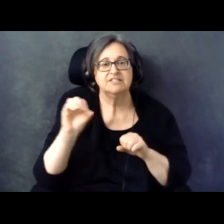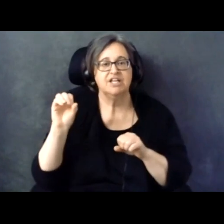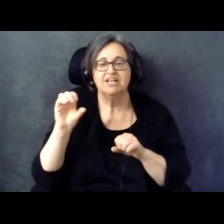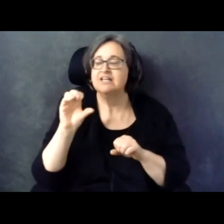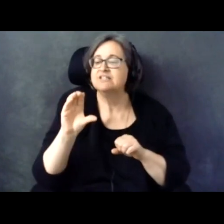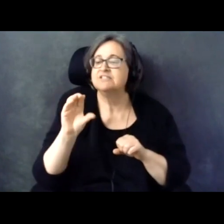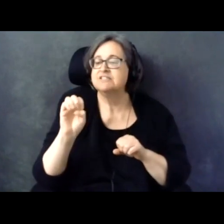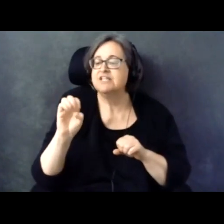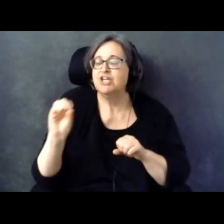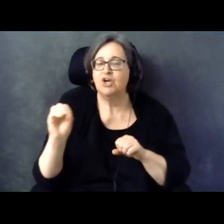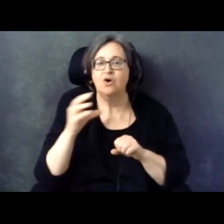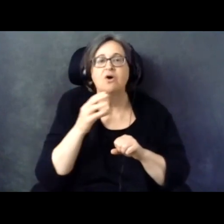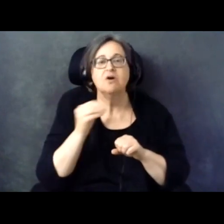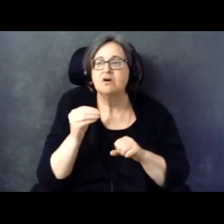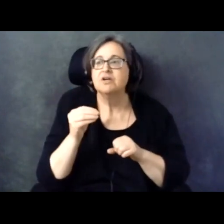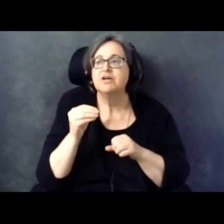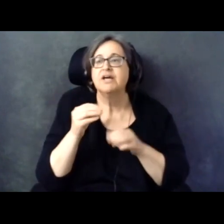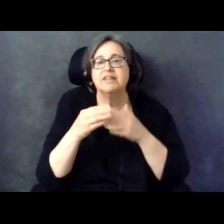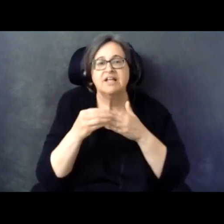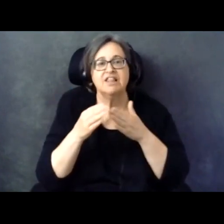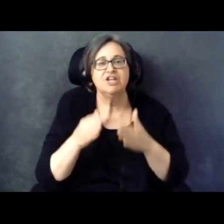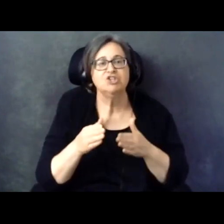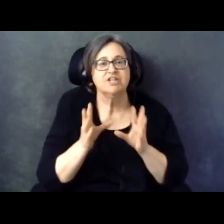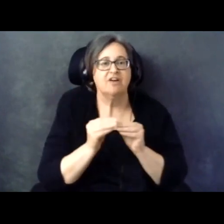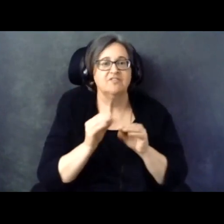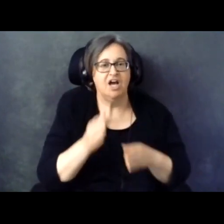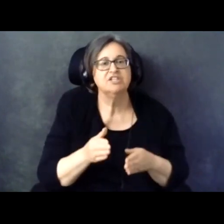Rights and the Leadership Conference Education Fund.